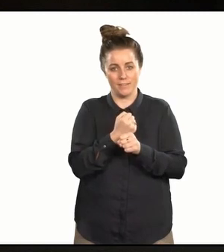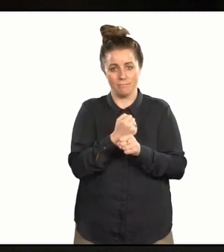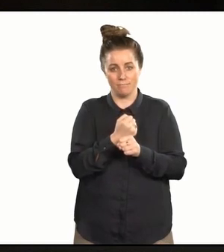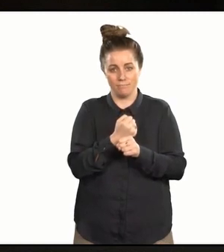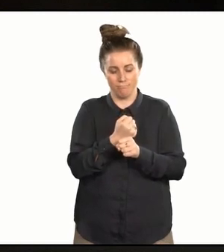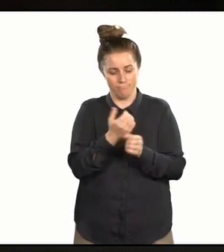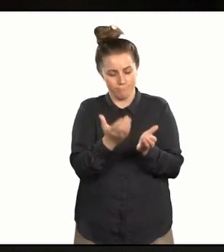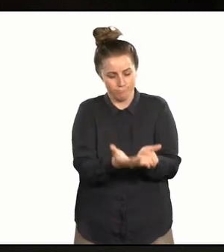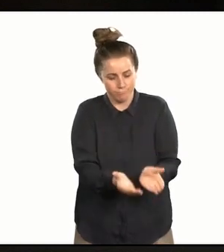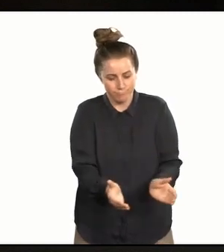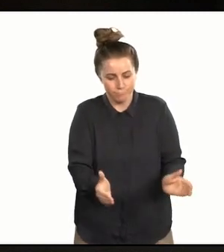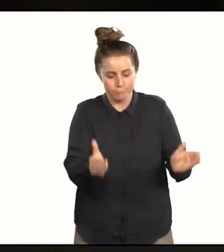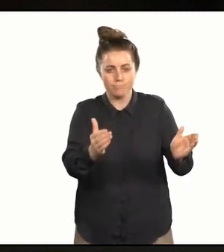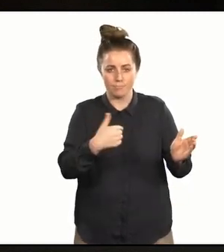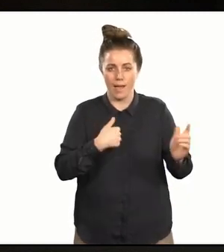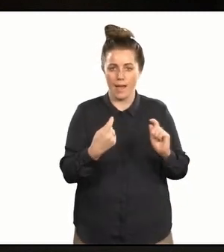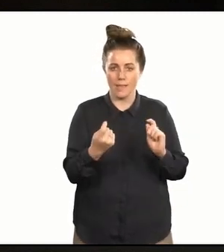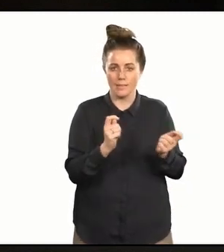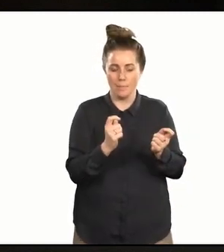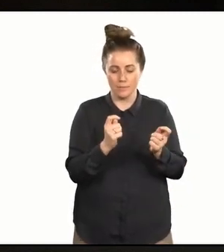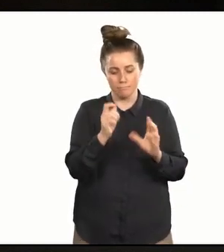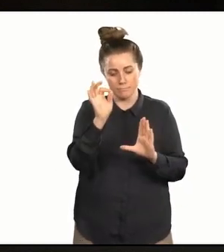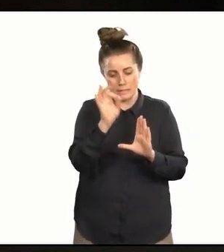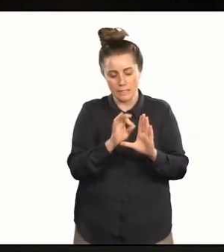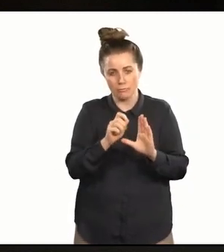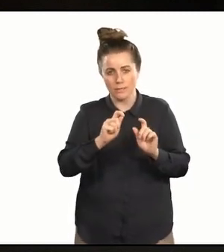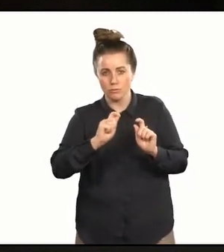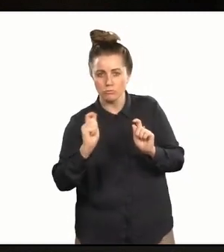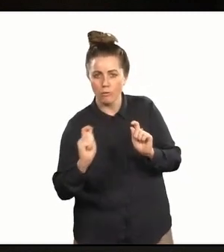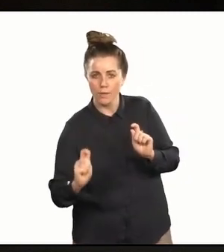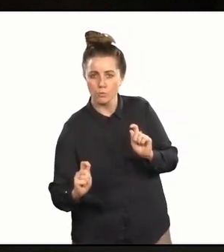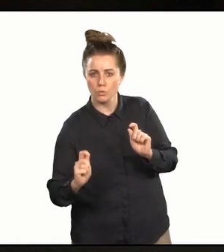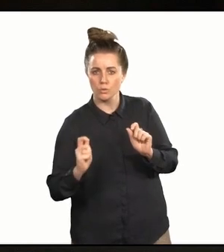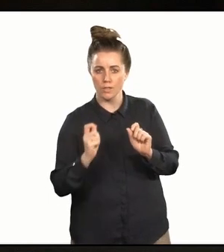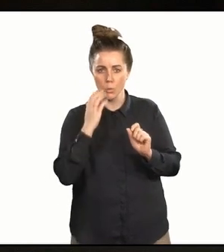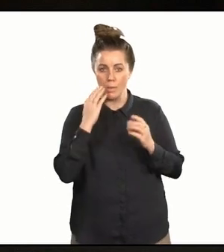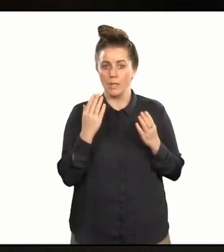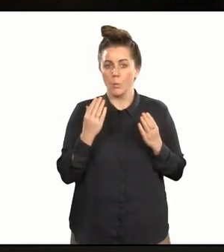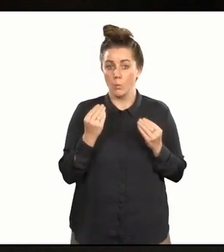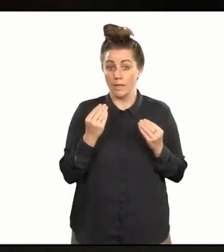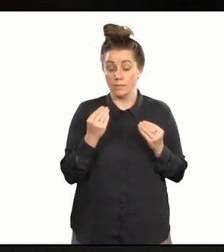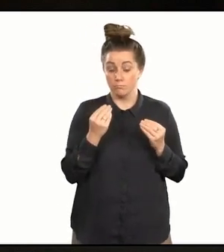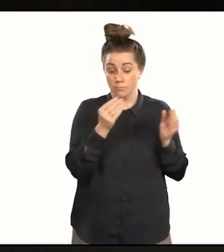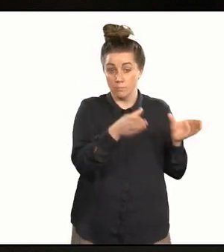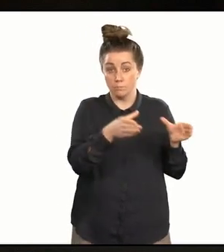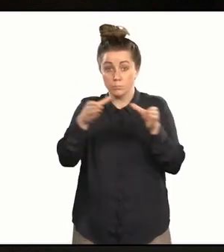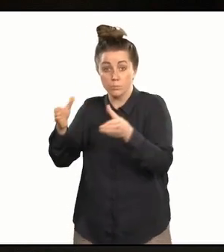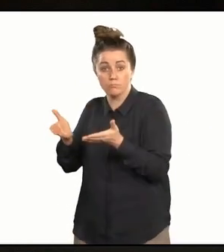It's made in a mould which I adapt, decorating and scratching marks into it while it is wet and then I fire it.